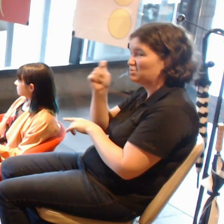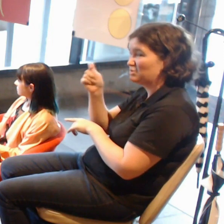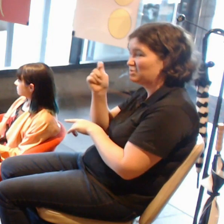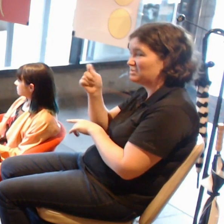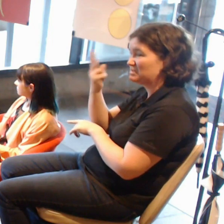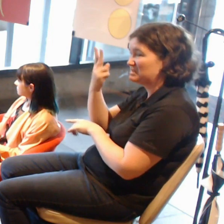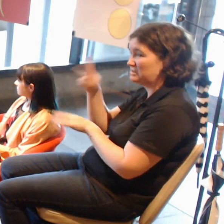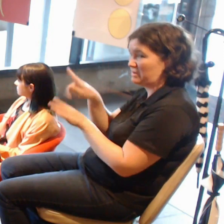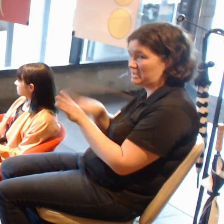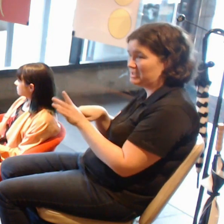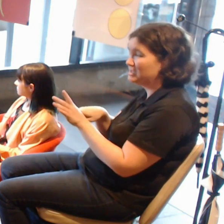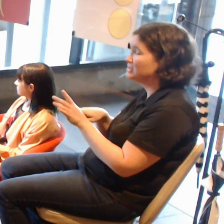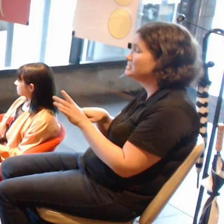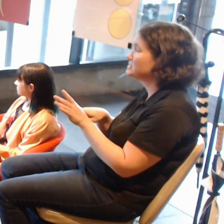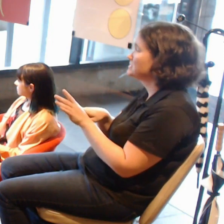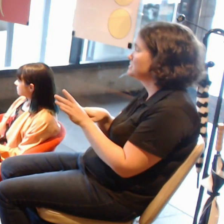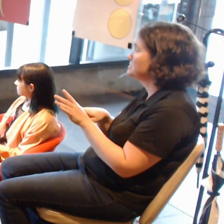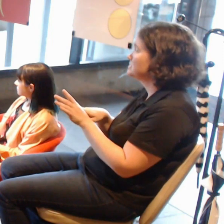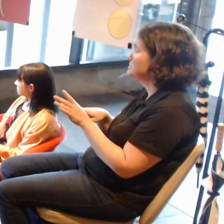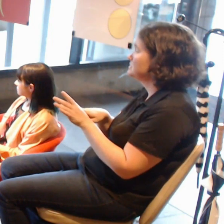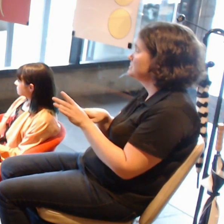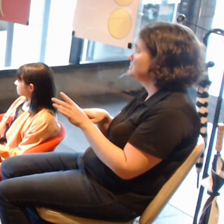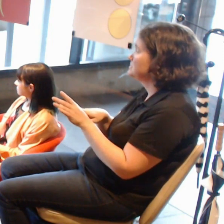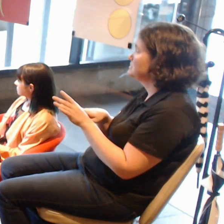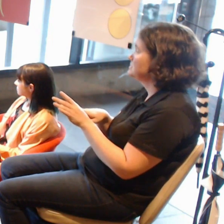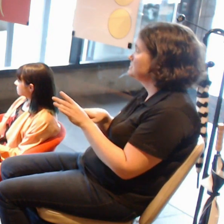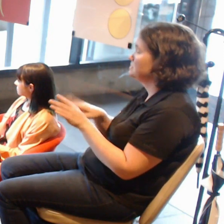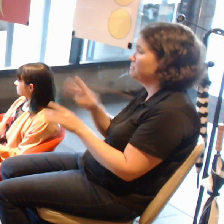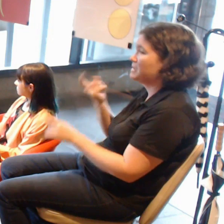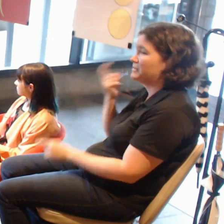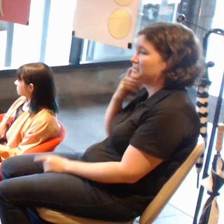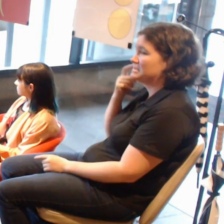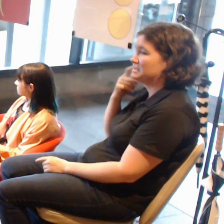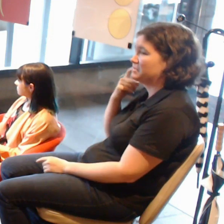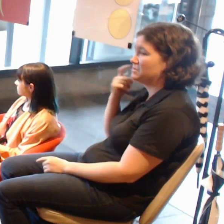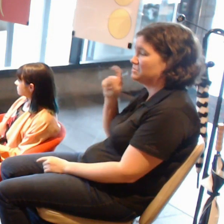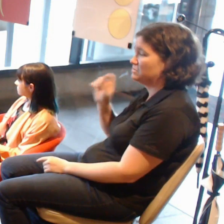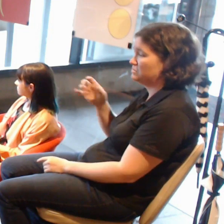Even if it is simply your fuel odometer not being static,